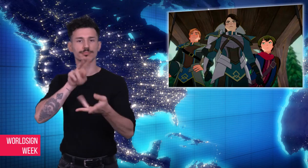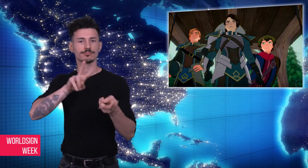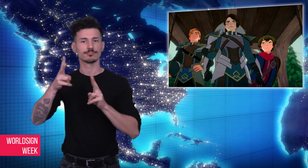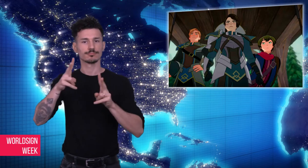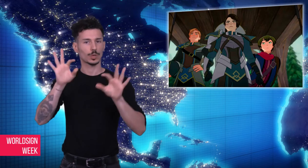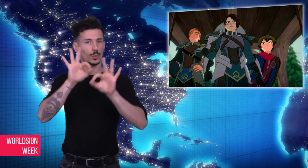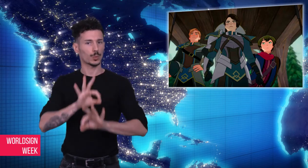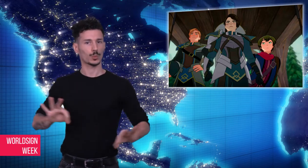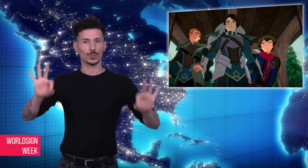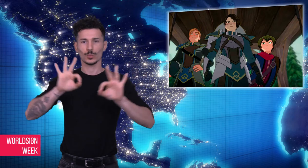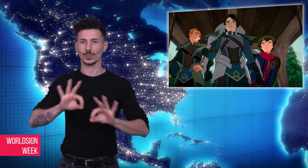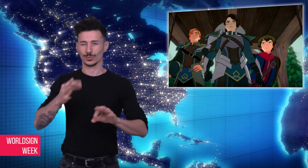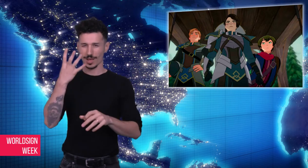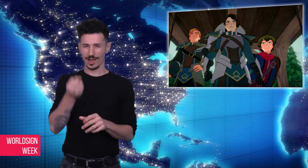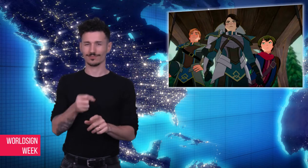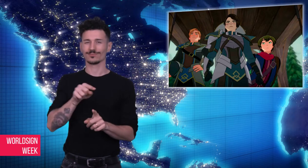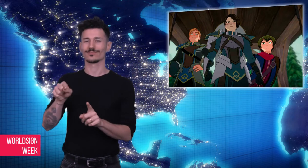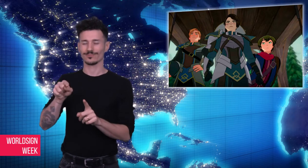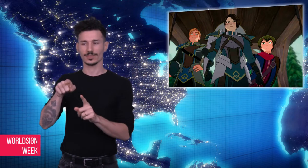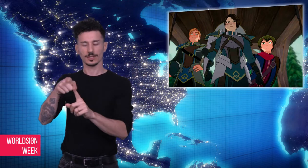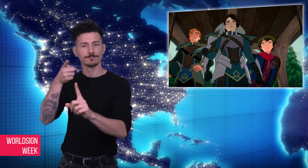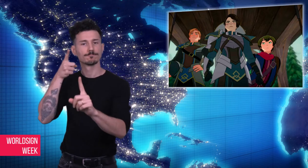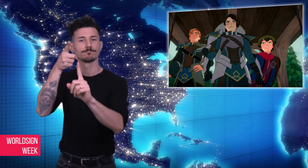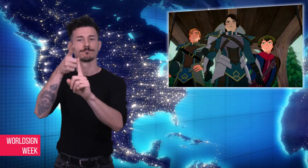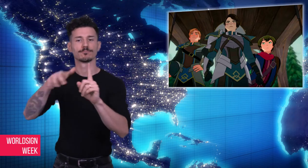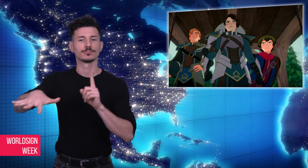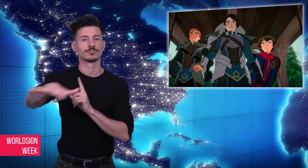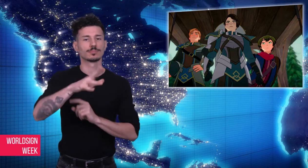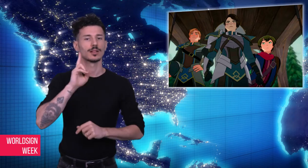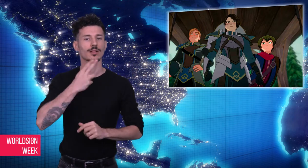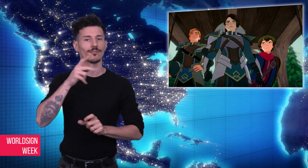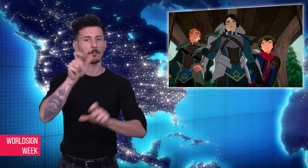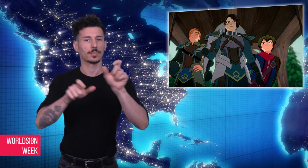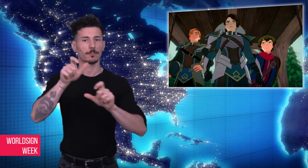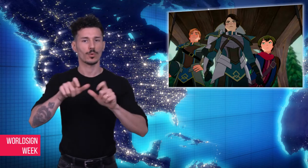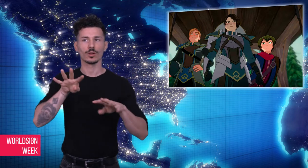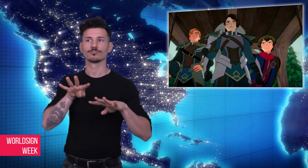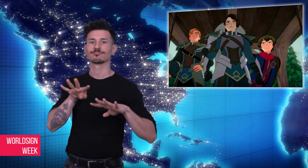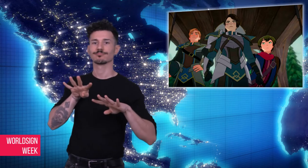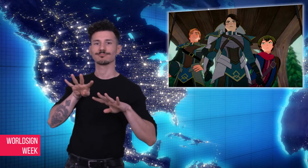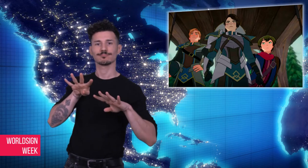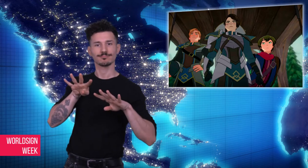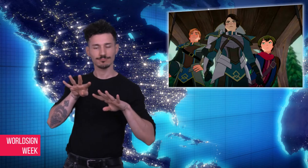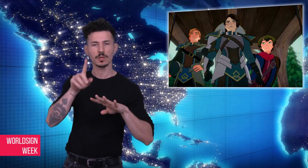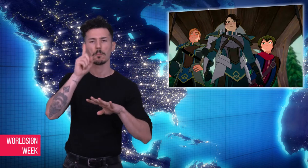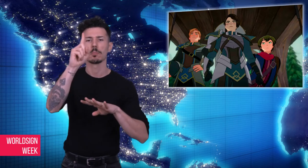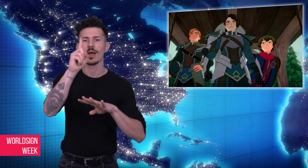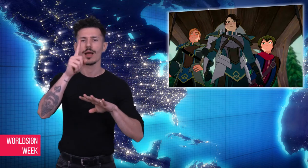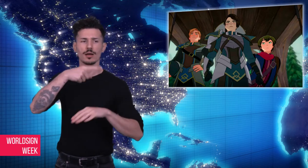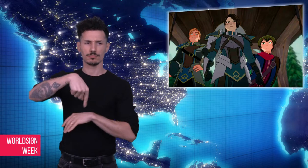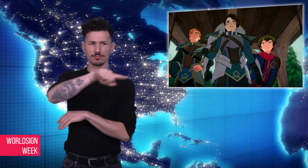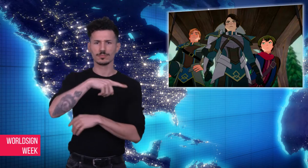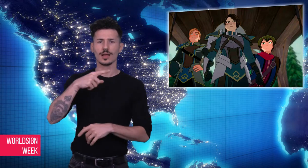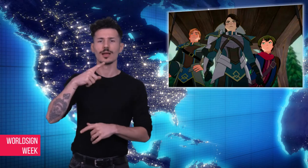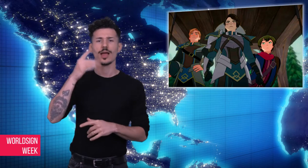untranslated moments on Amaya most intimate moments, destined